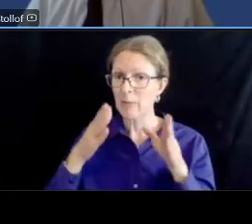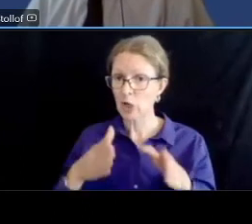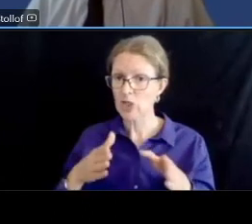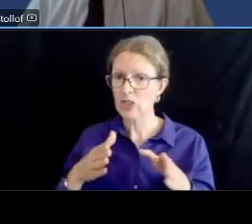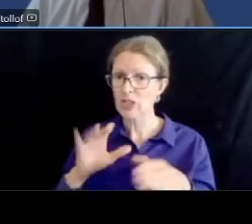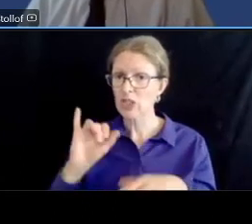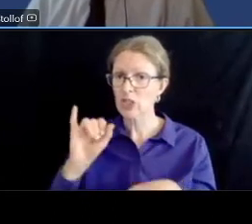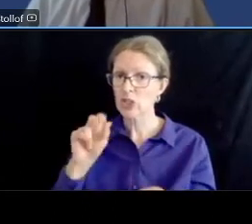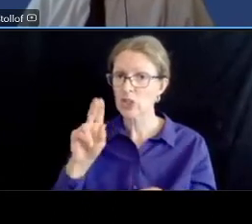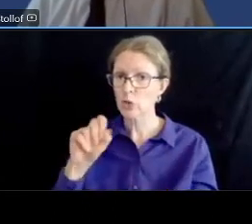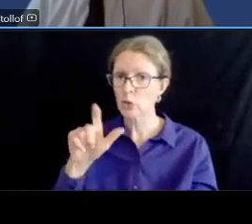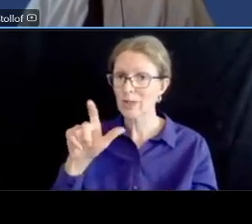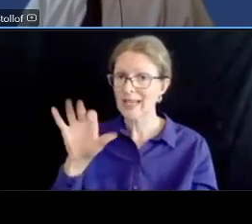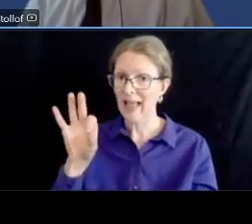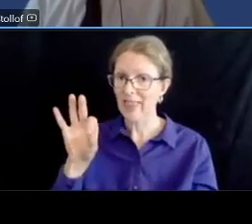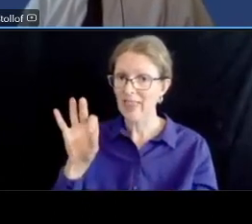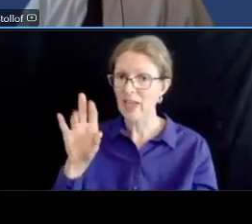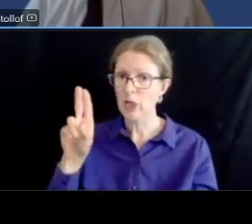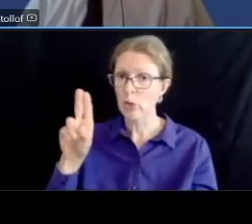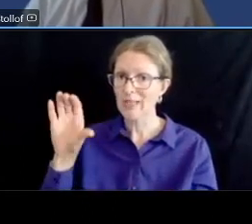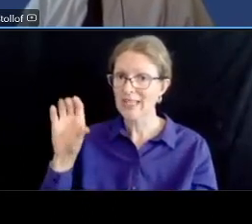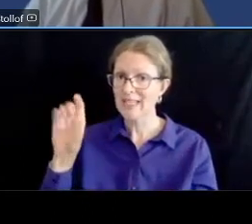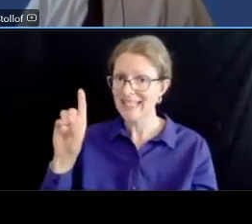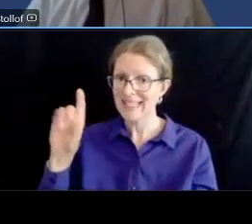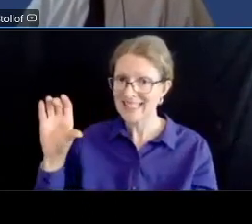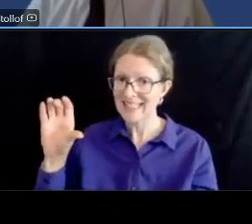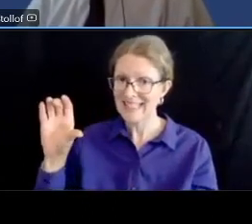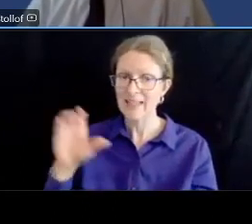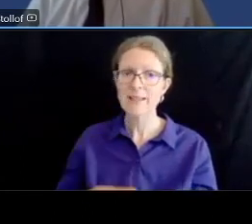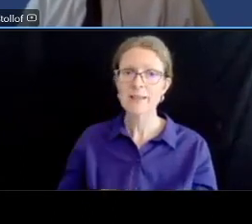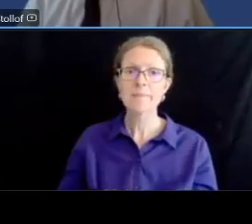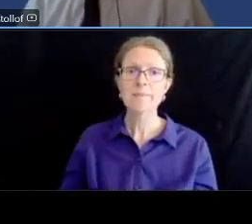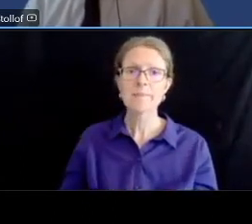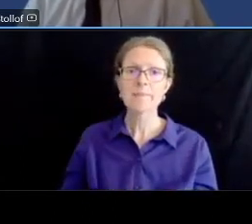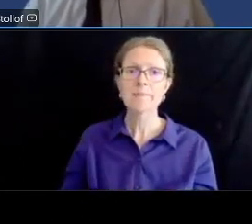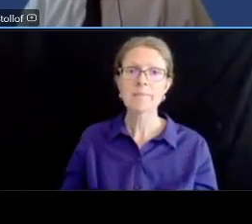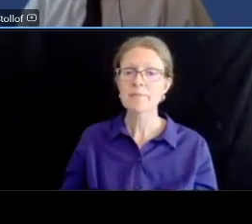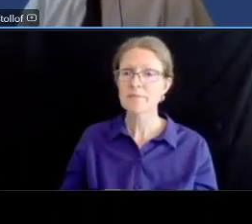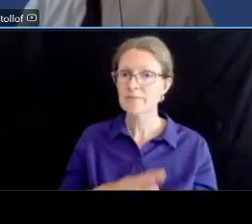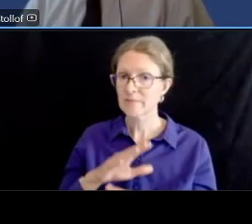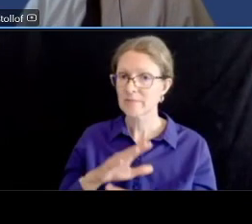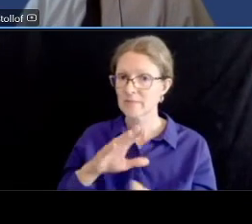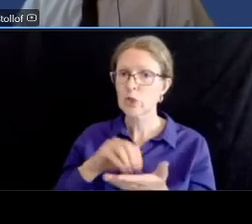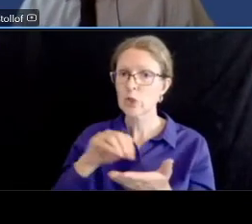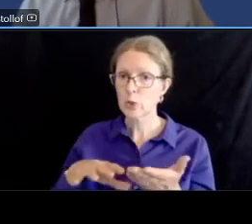bit different than it is today we will still have a brief introductory presentation on the project